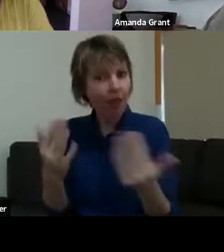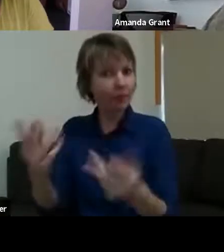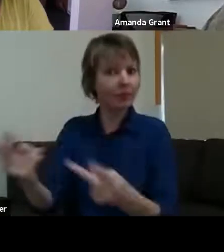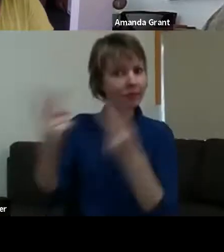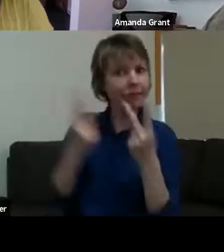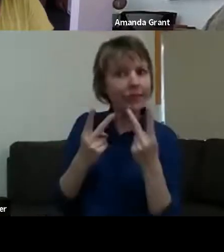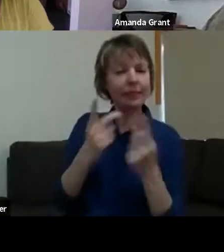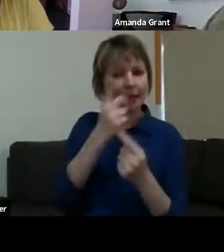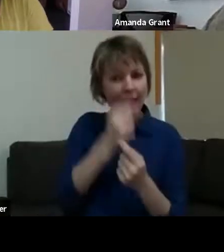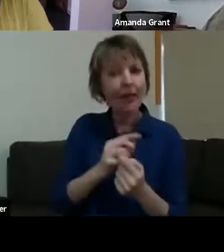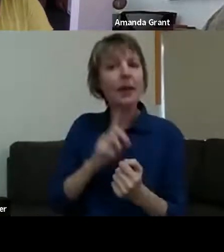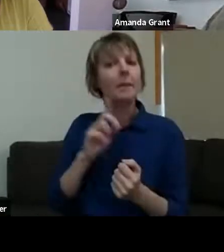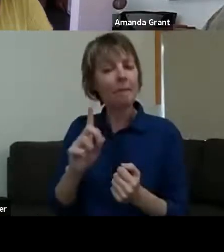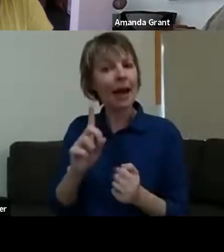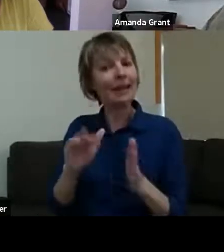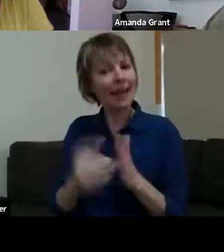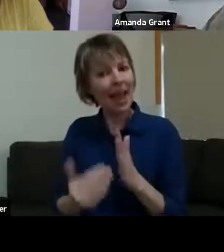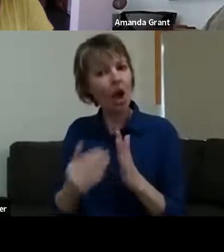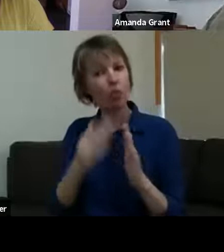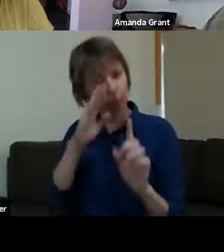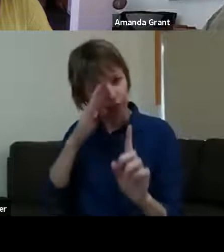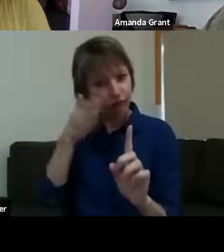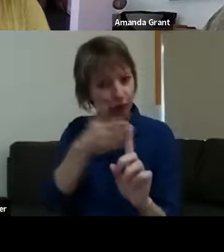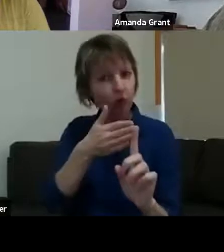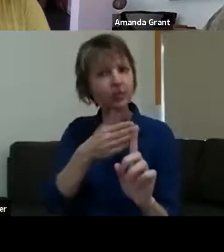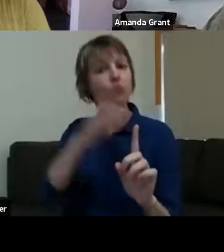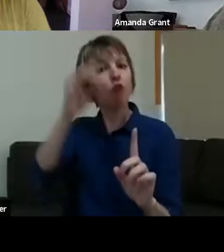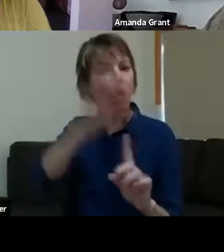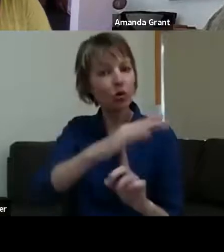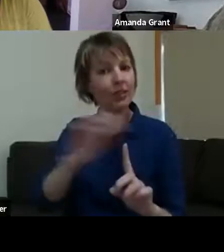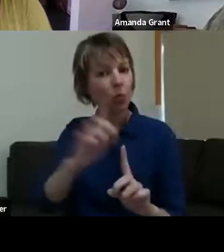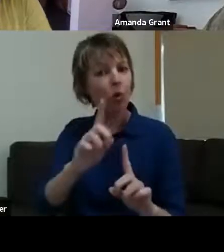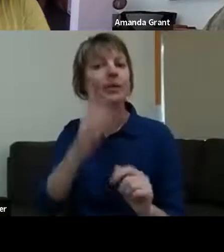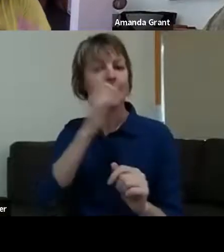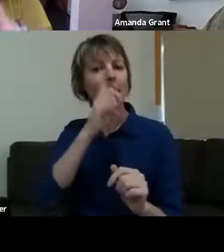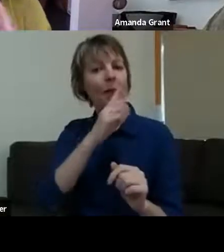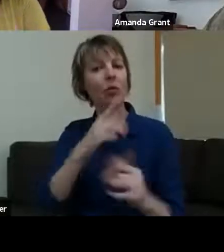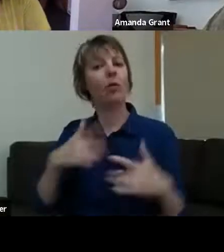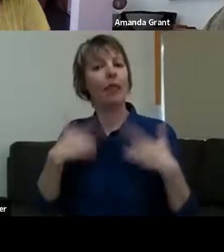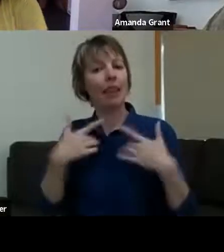now is visitors to the regions. So it's flipped - it's certainly